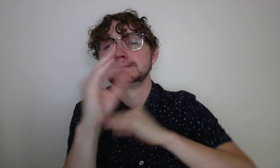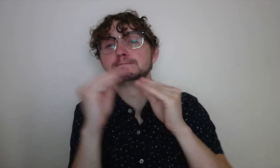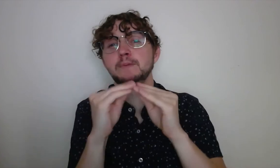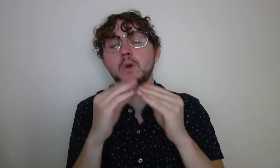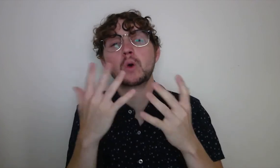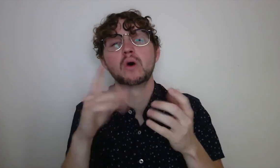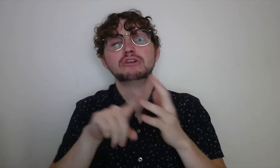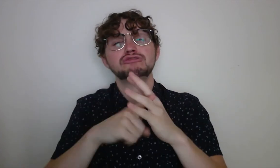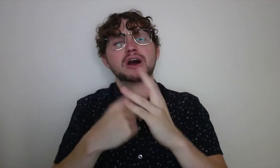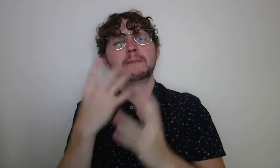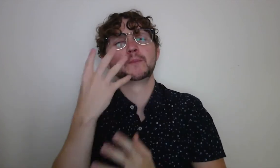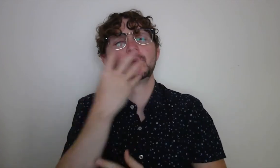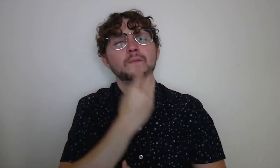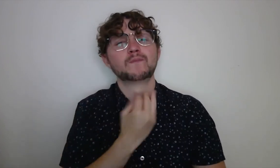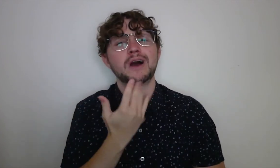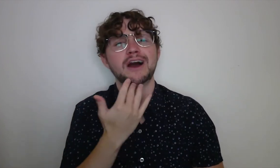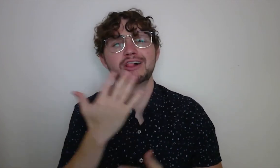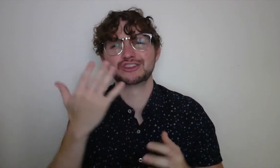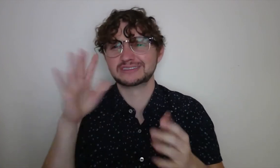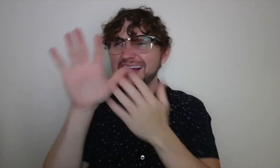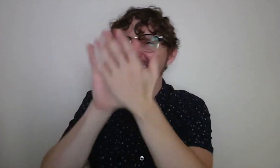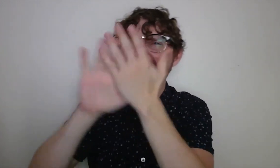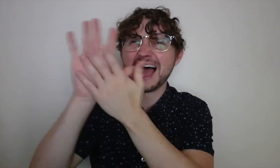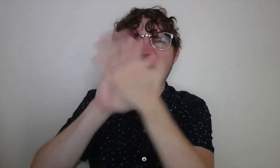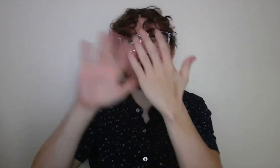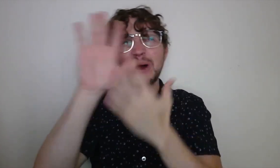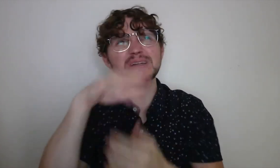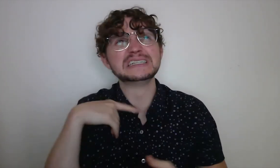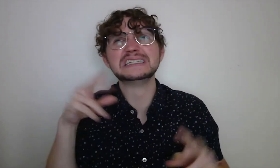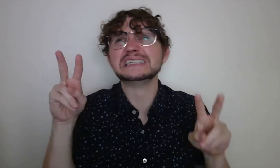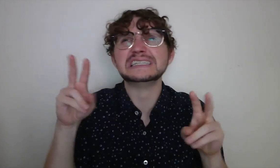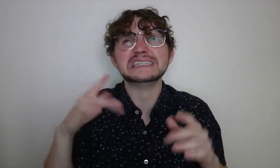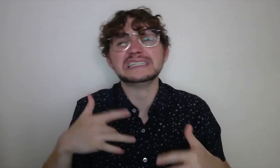set up my equipment hoping that I got it right, I waited a